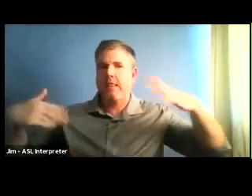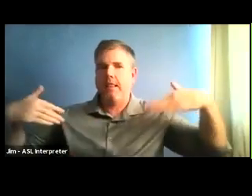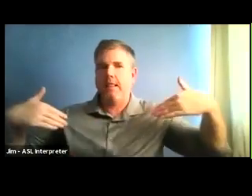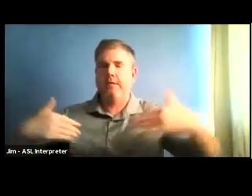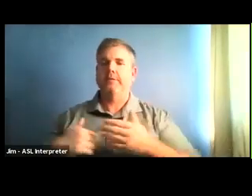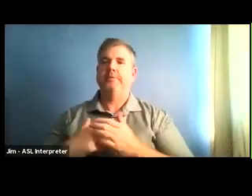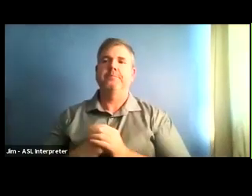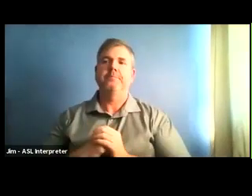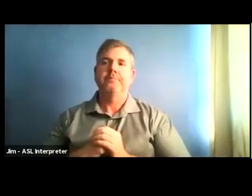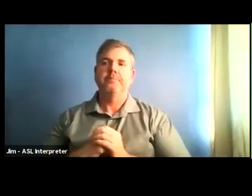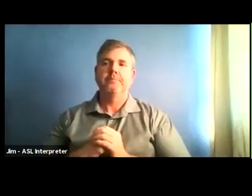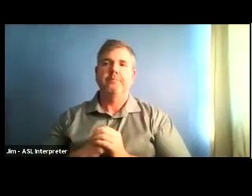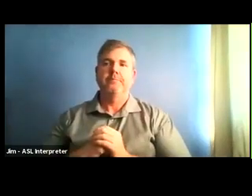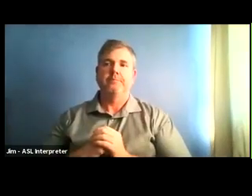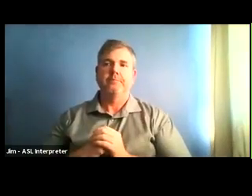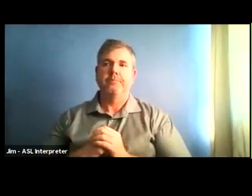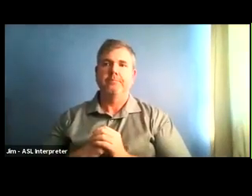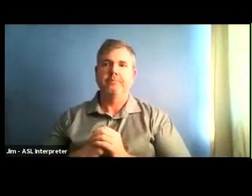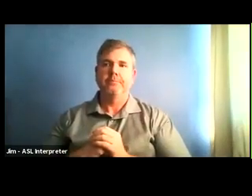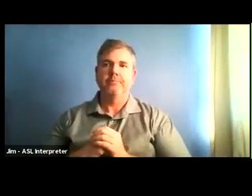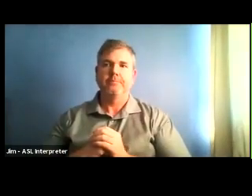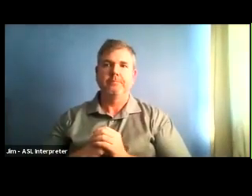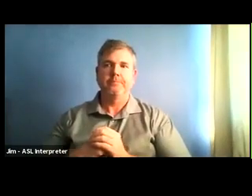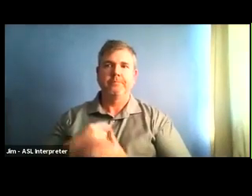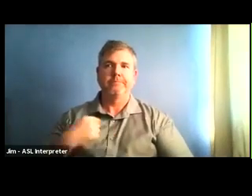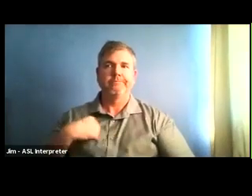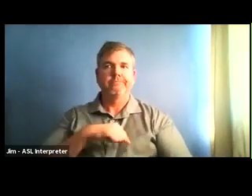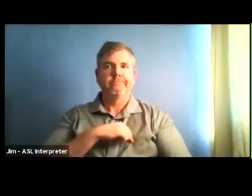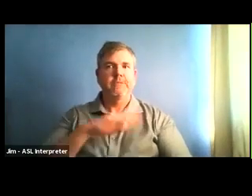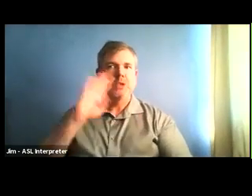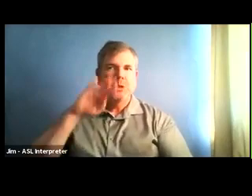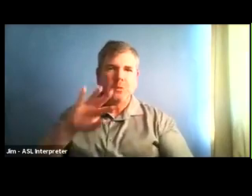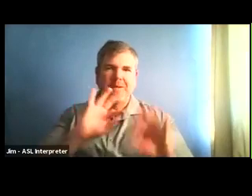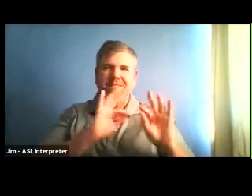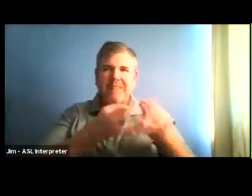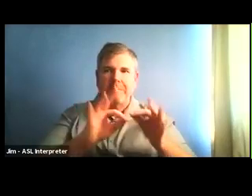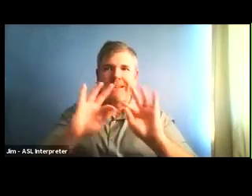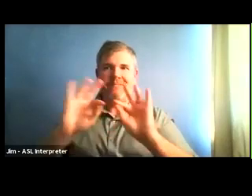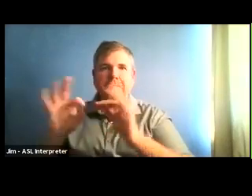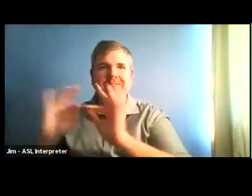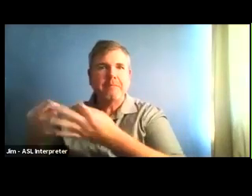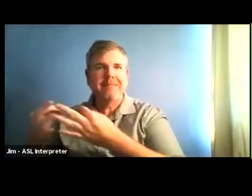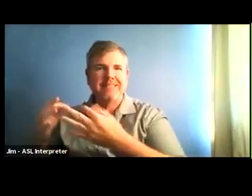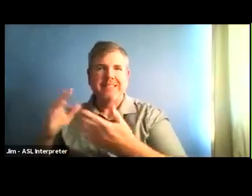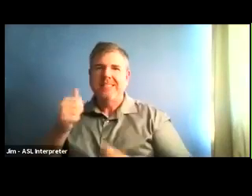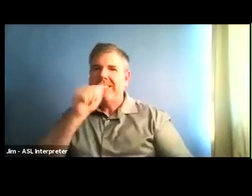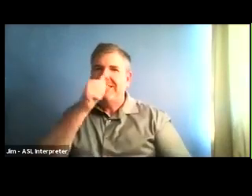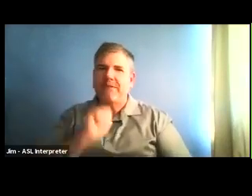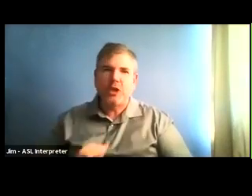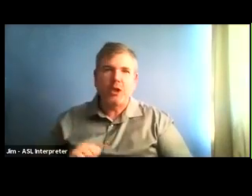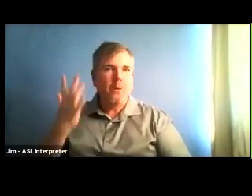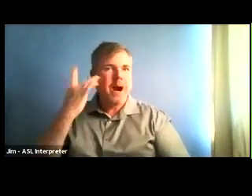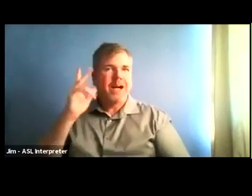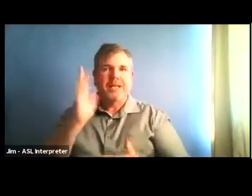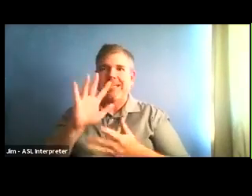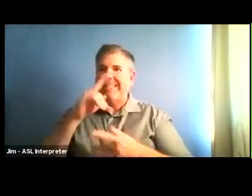attending school and we want them back in person learning as soon as it's healthy for our community to go there.